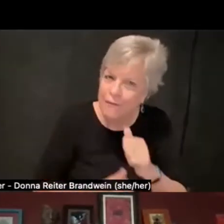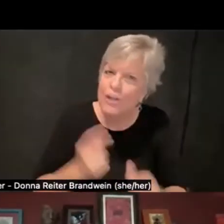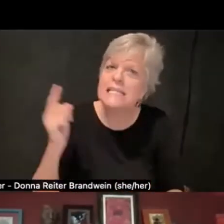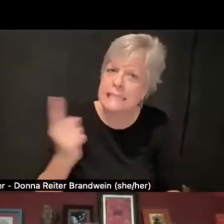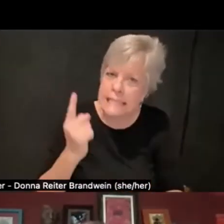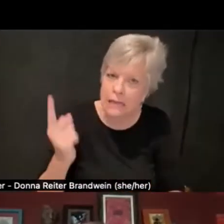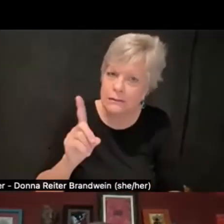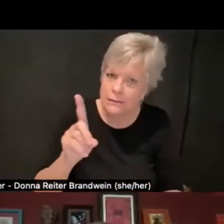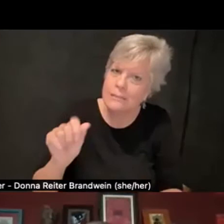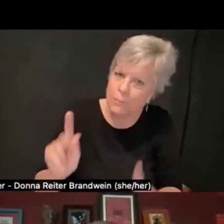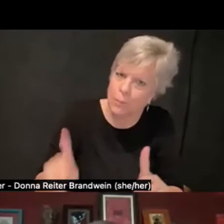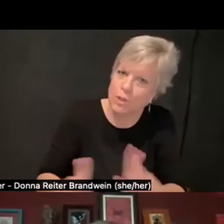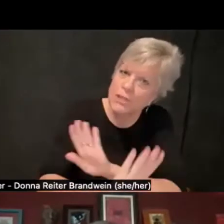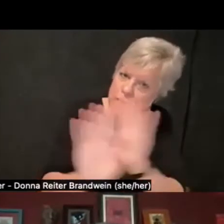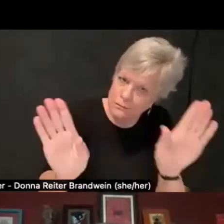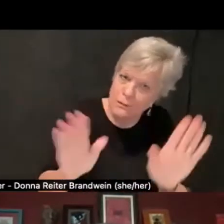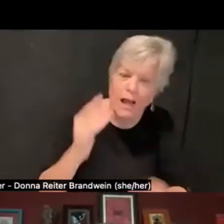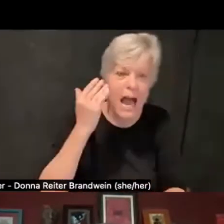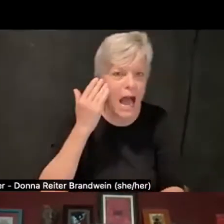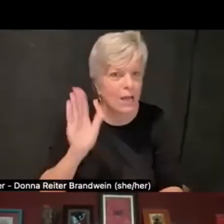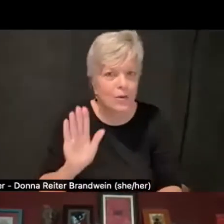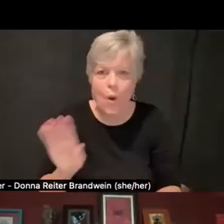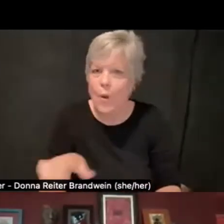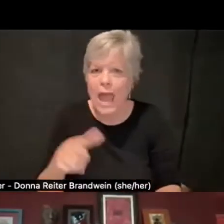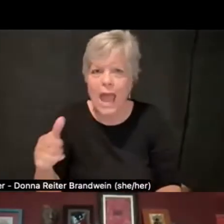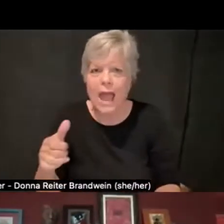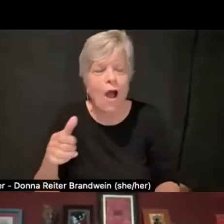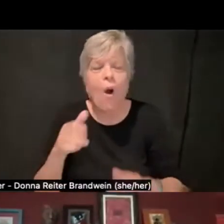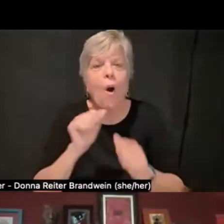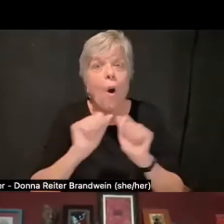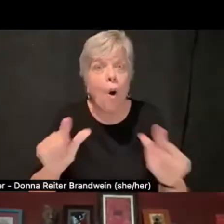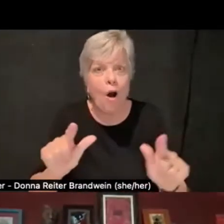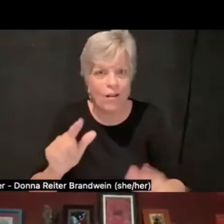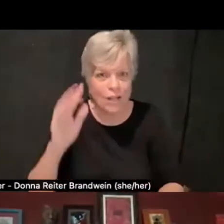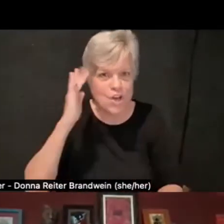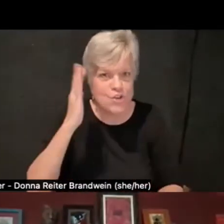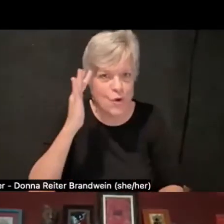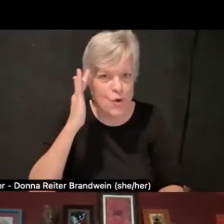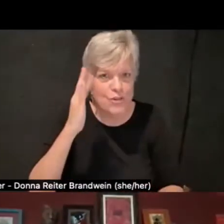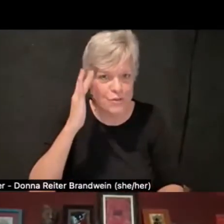I don't know every single neurodivergent person. I certainly don't know every single spoony